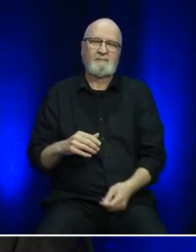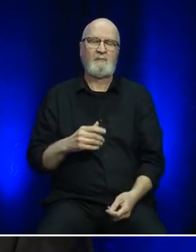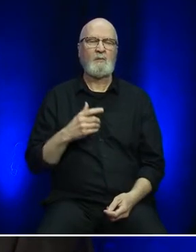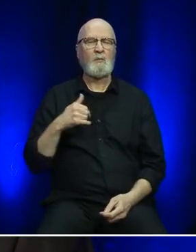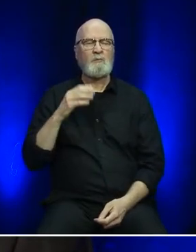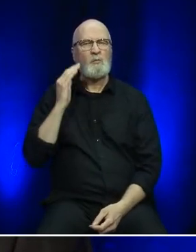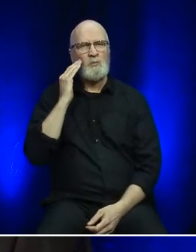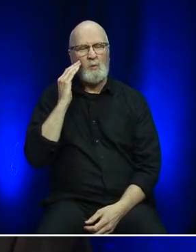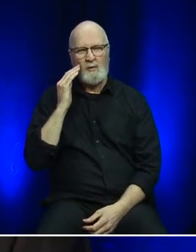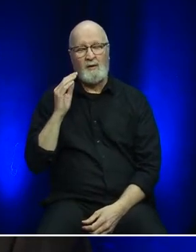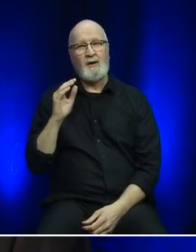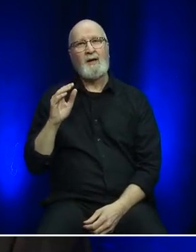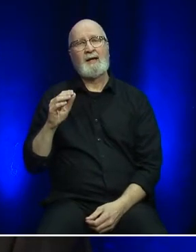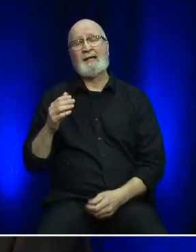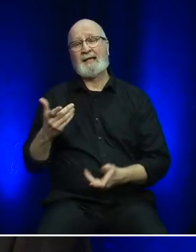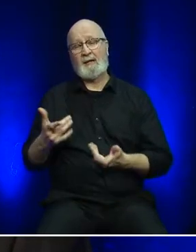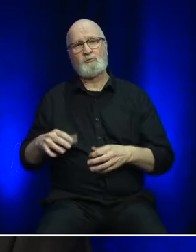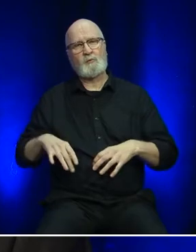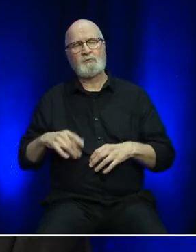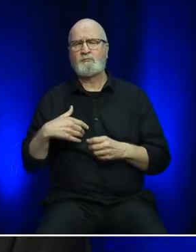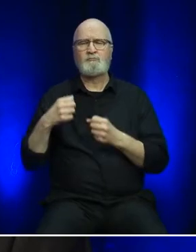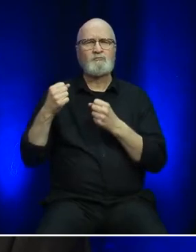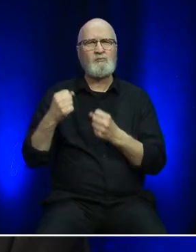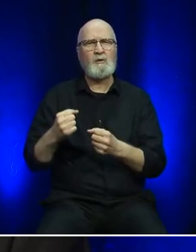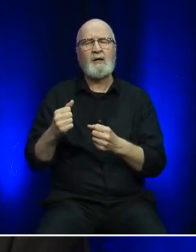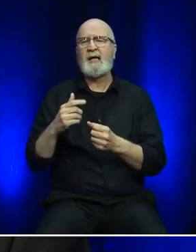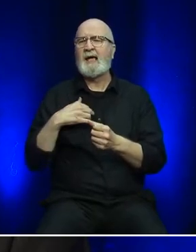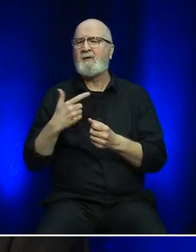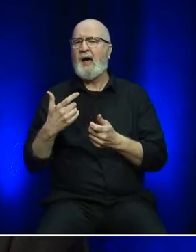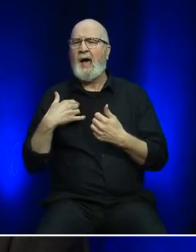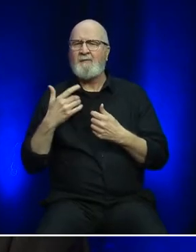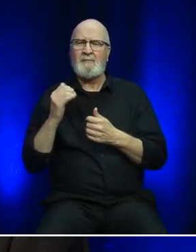the ability to overcome tragedy and disaster.